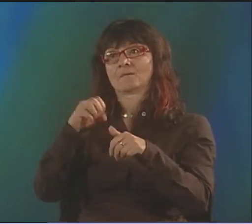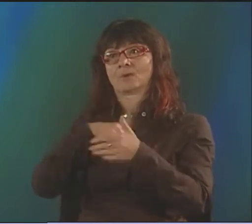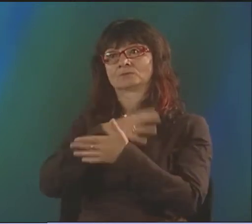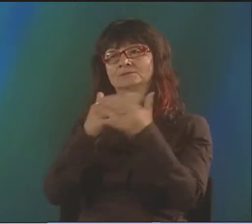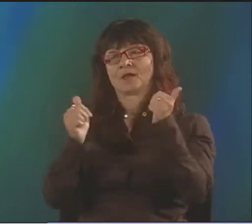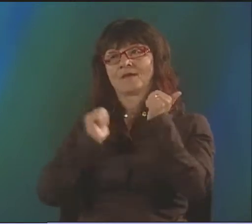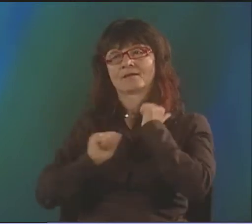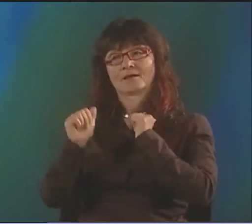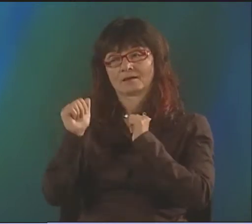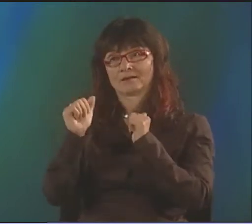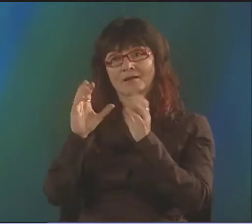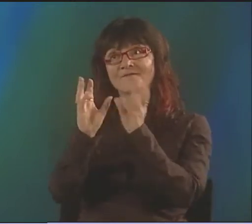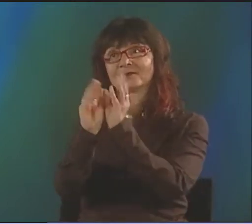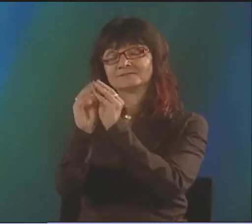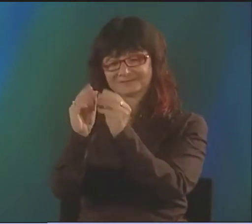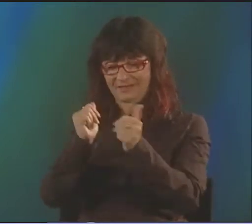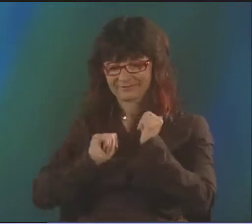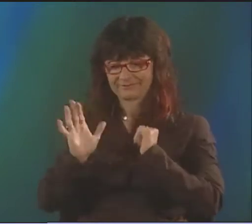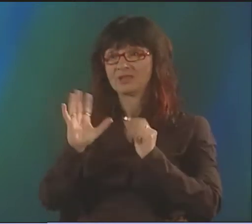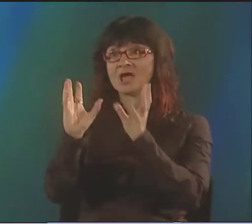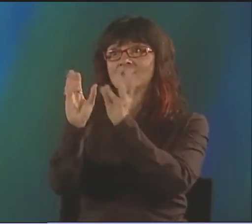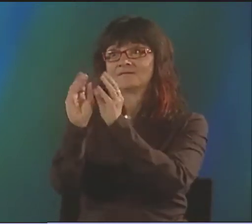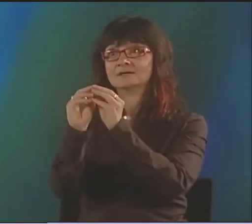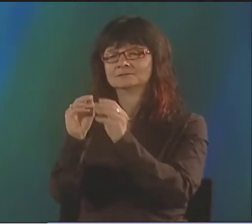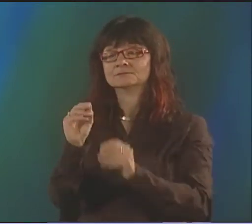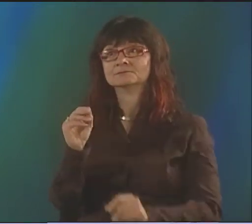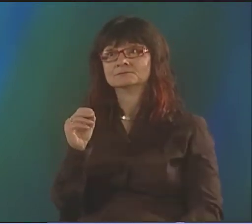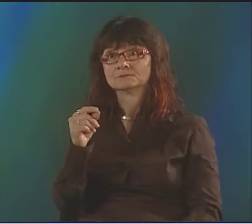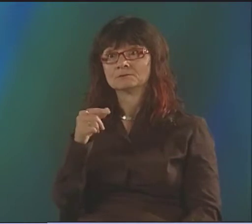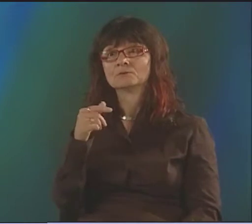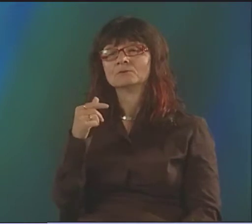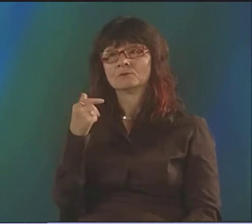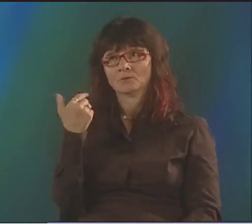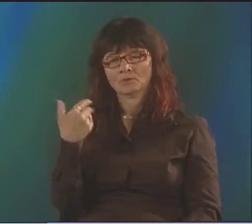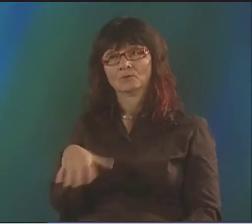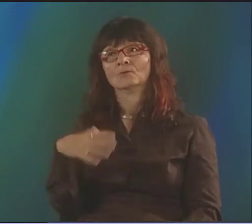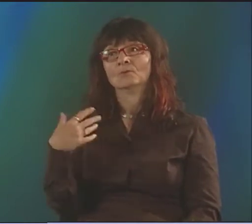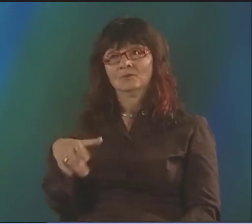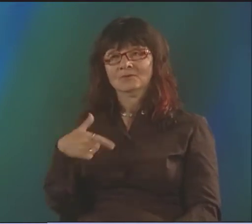NATIONAL DEAF POETRY CONFERENCE GOING, FIRST ASL POETRY CONFERENCE.